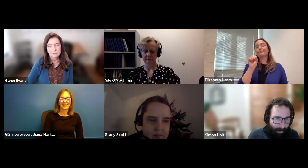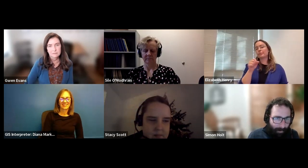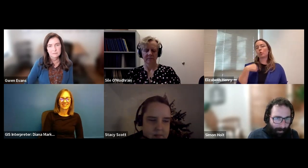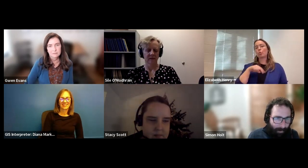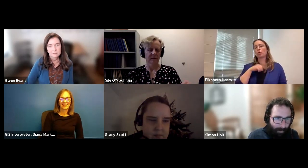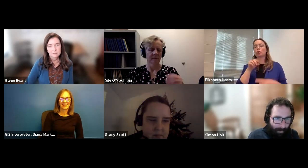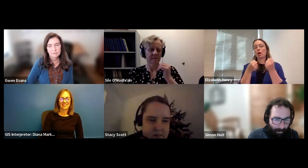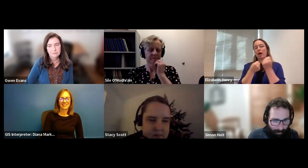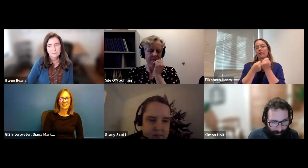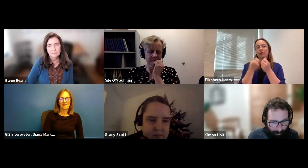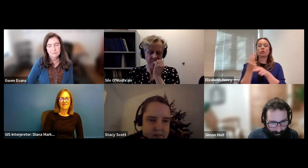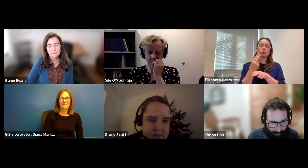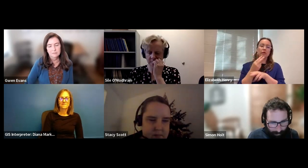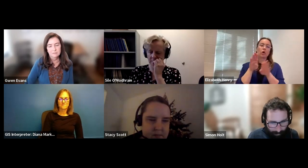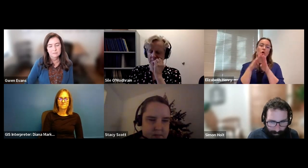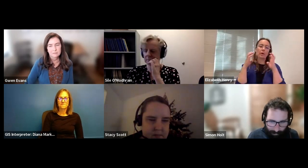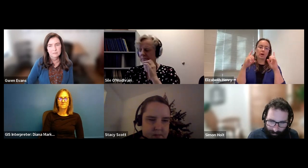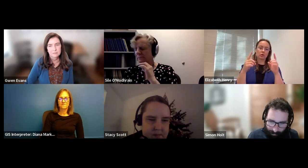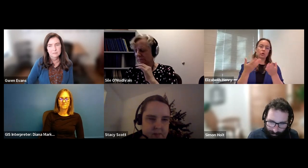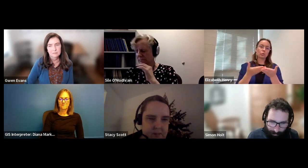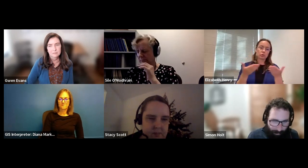Gustavo Navarrete (he/him/él): It was a material. Yes, we do. Yeah,